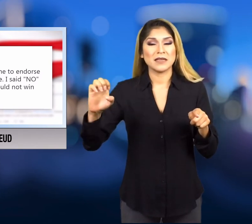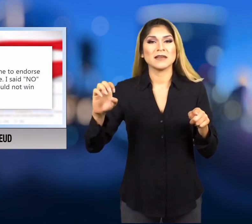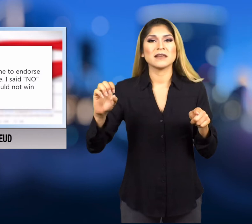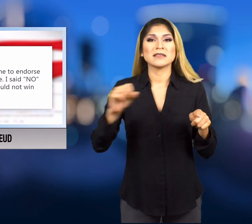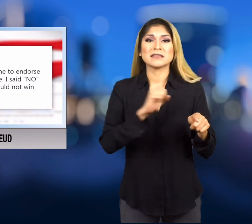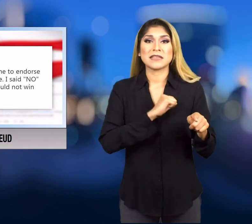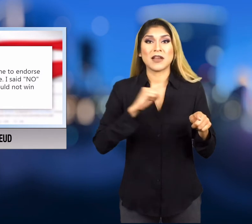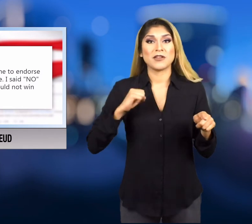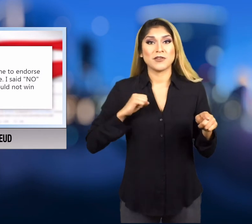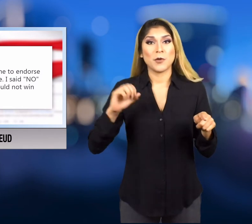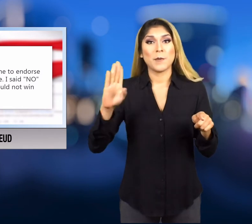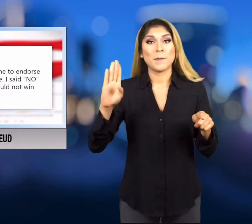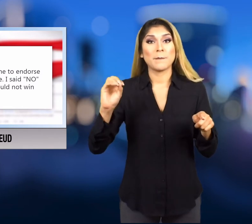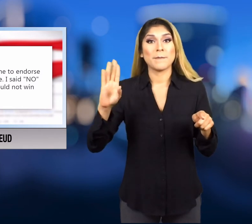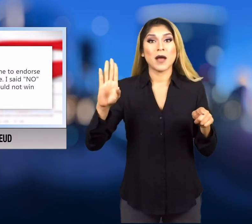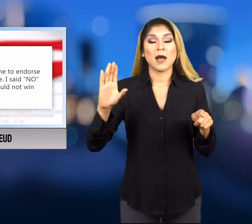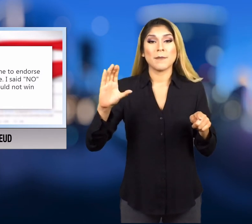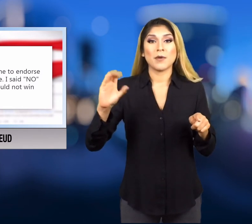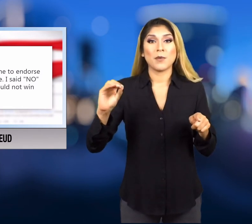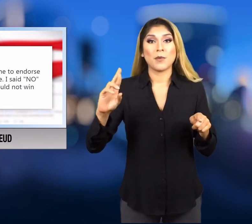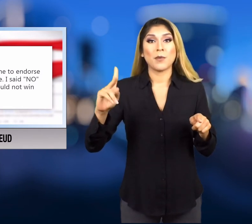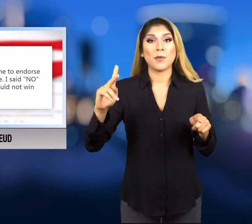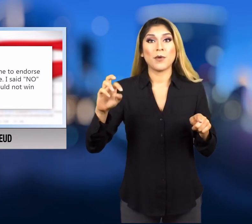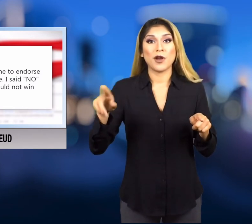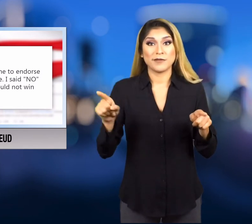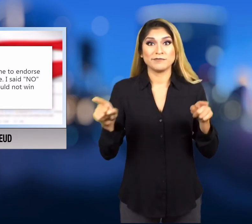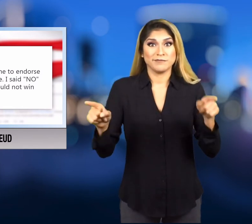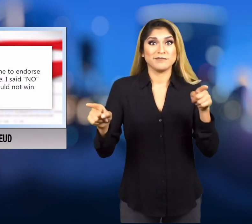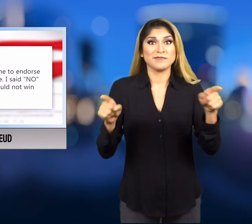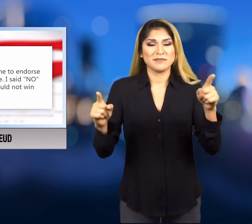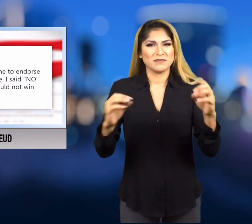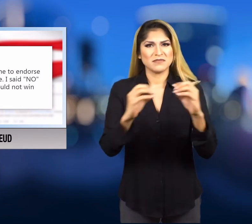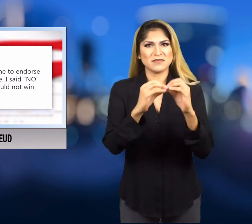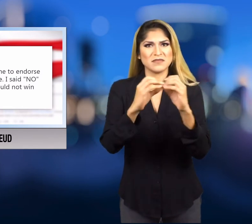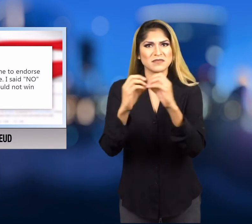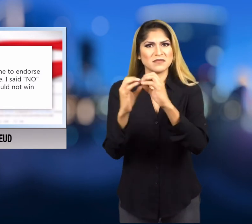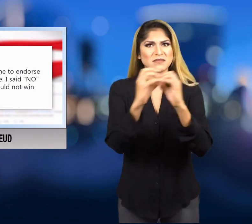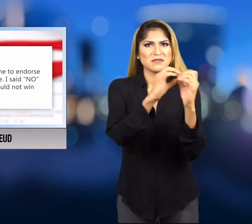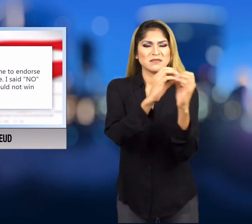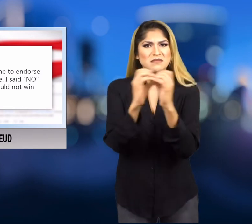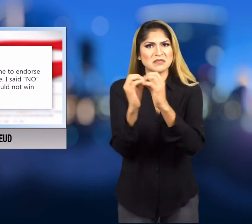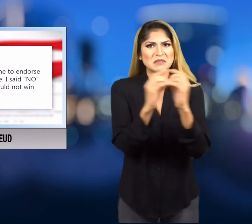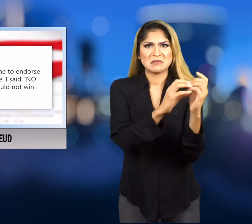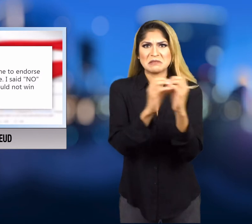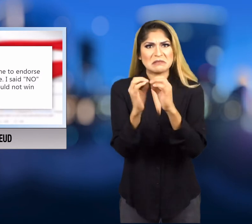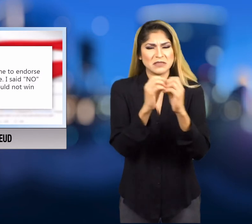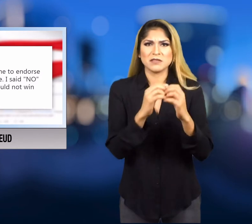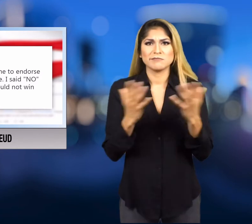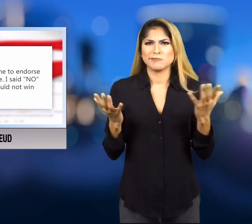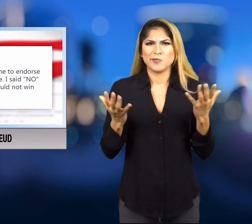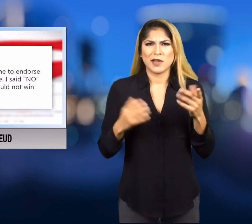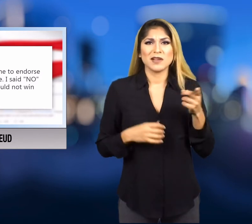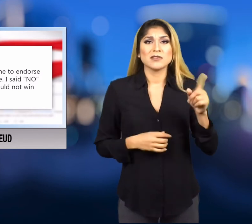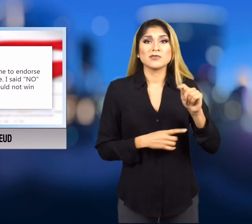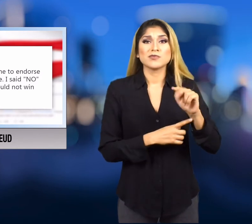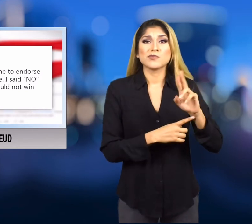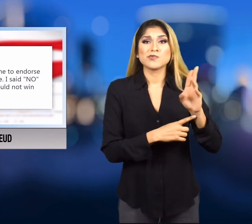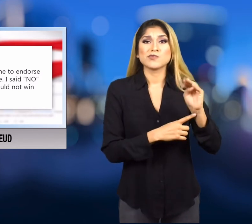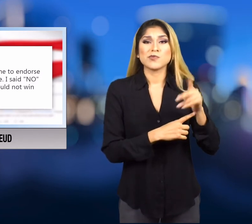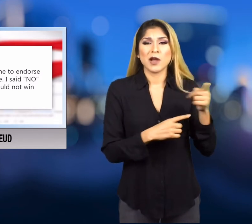Senator Bob Corker got into a war of words. Trump tweeted that Corker